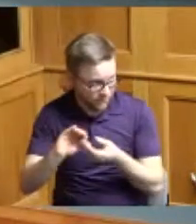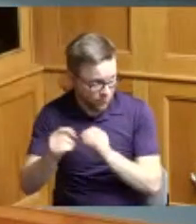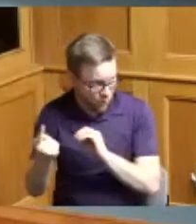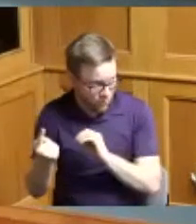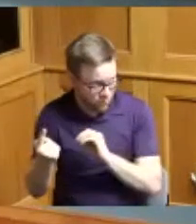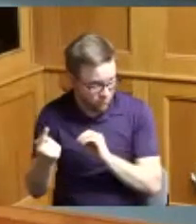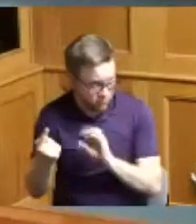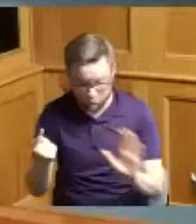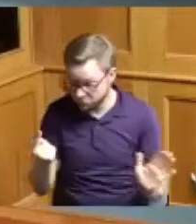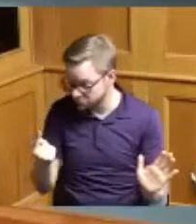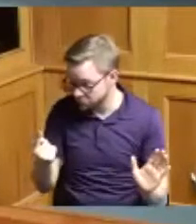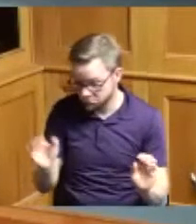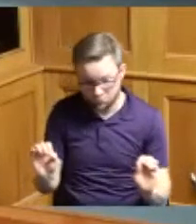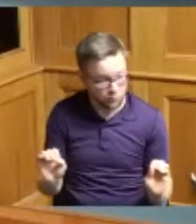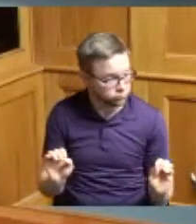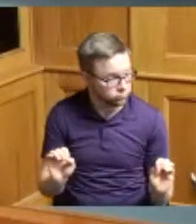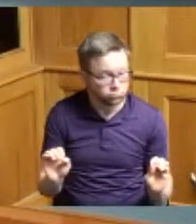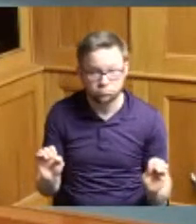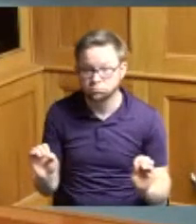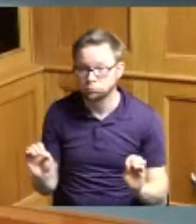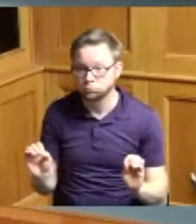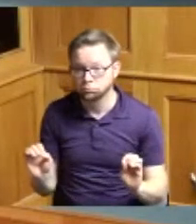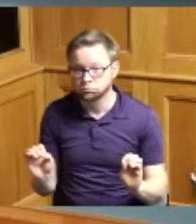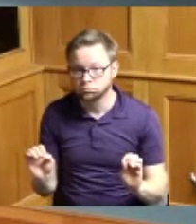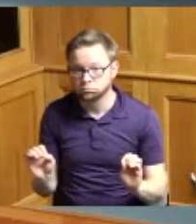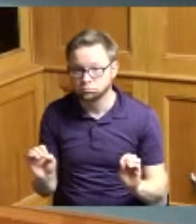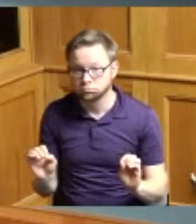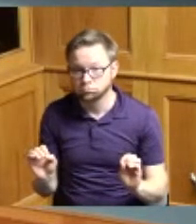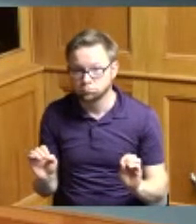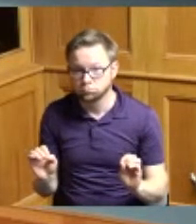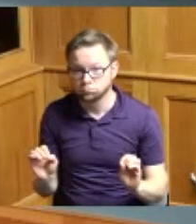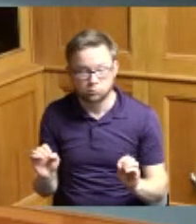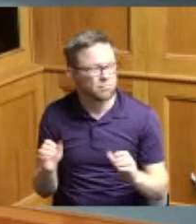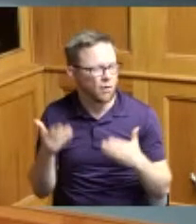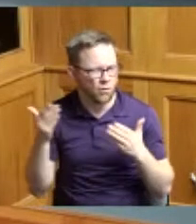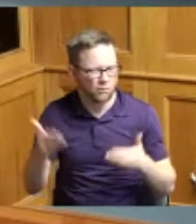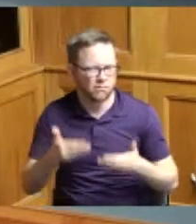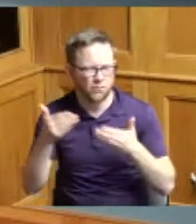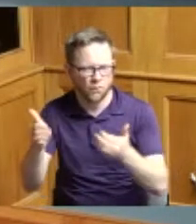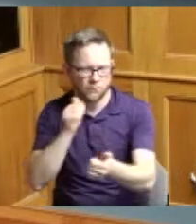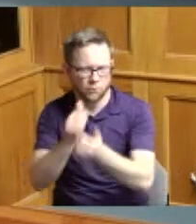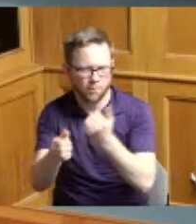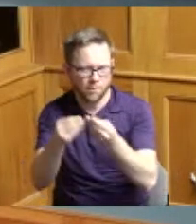no can you make your vows I'll make the motion that we passed the resolution second